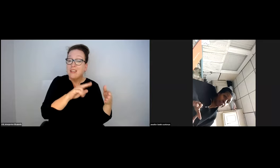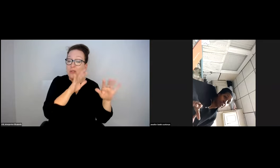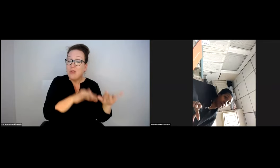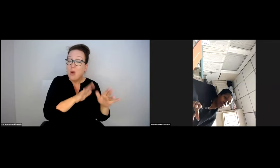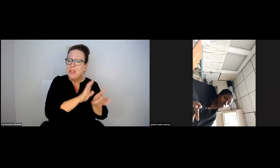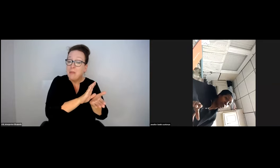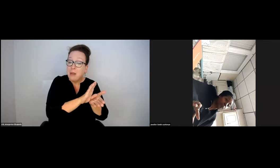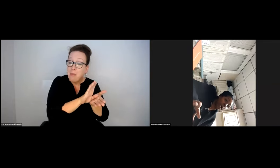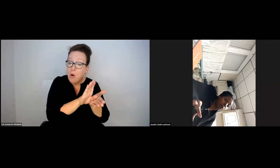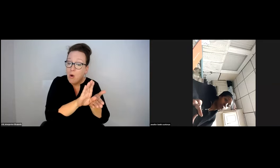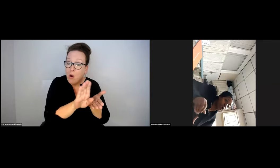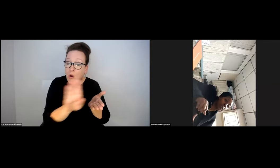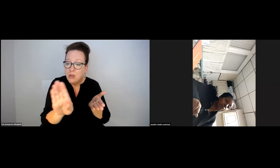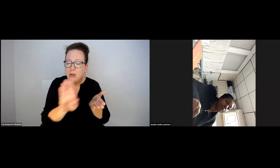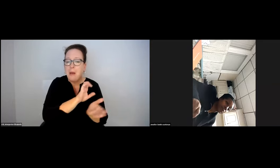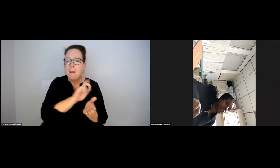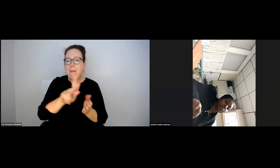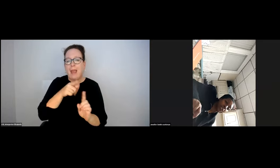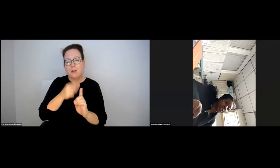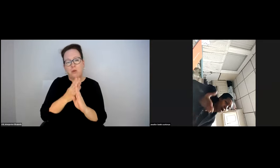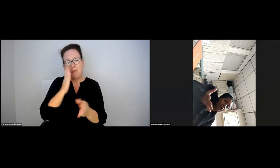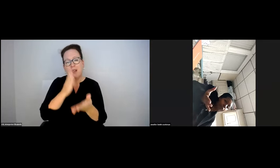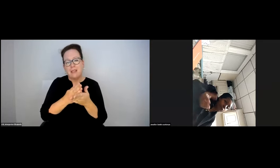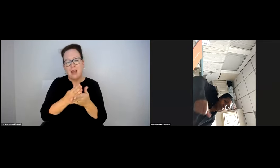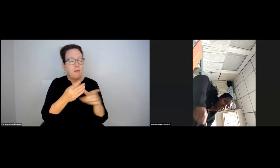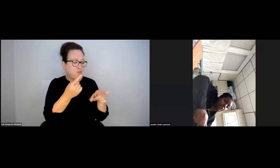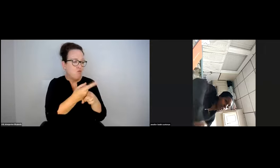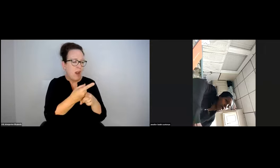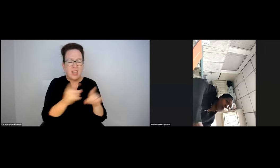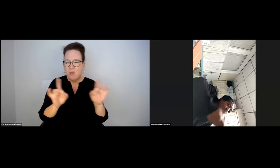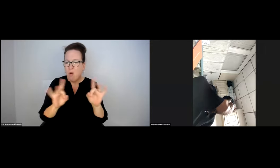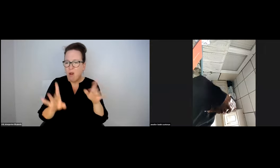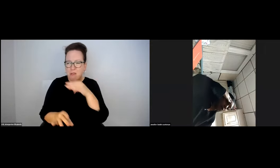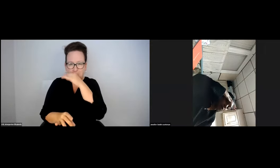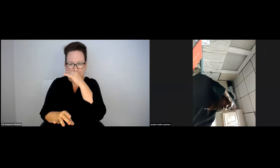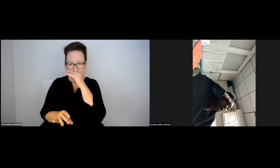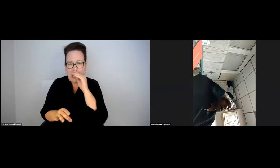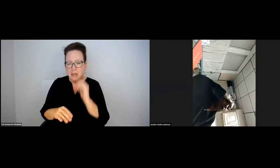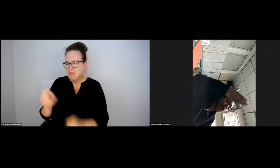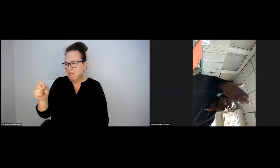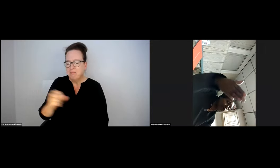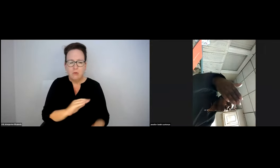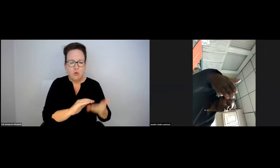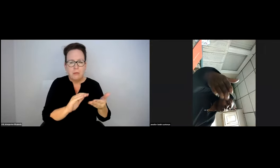THE SNOW INTO THE STREET, WHICH MEANS THAT SNOW IS BEING PUSHED UP TO THE BUS STOPS. DEFINITELY.